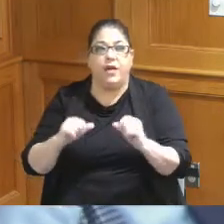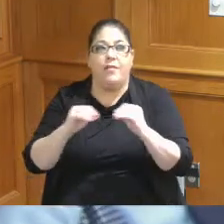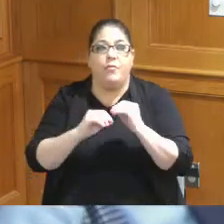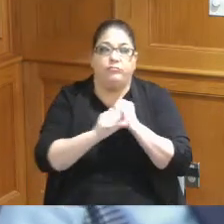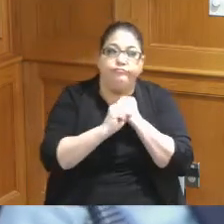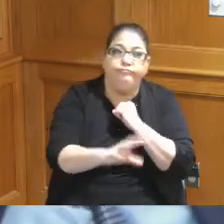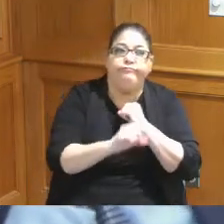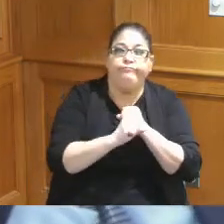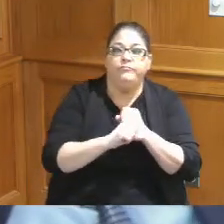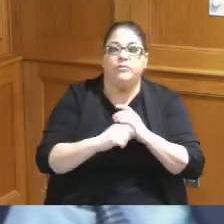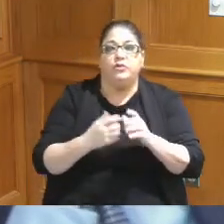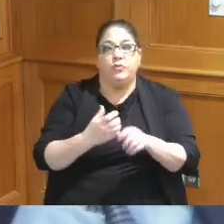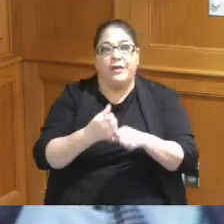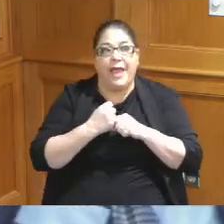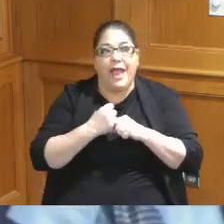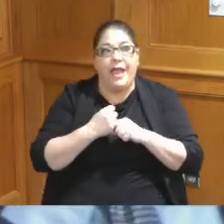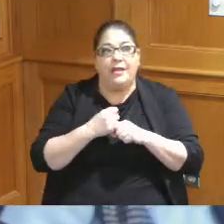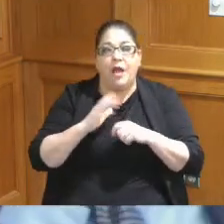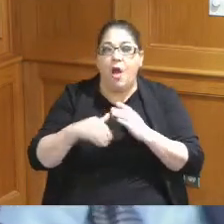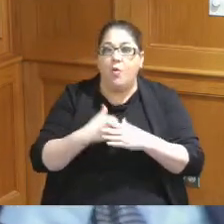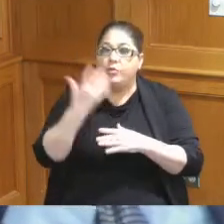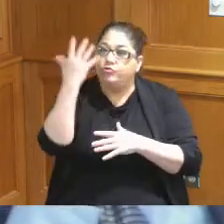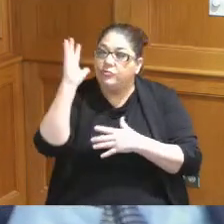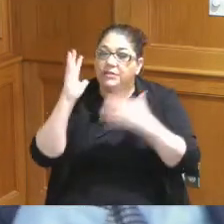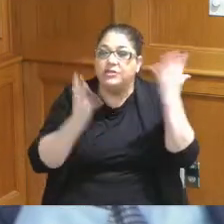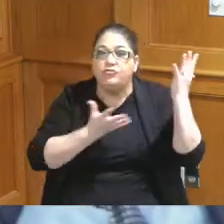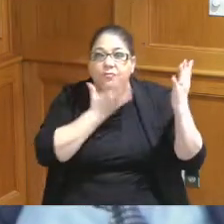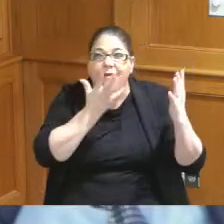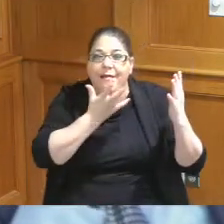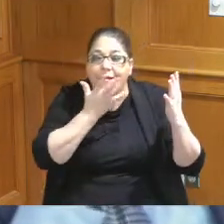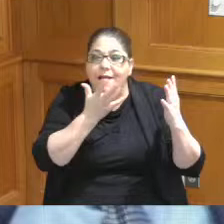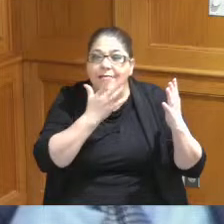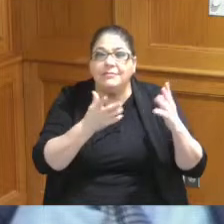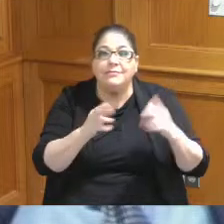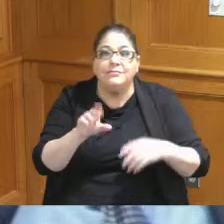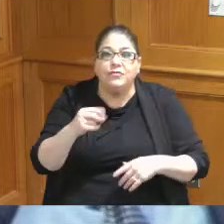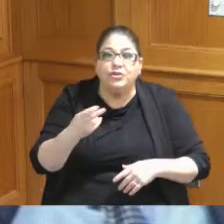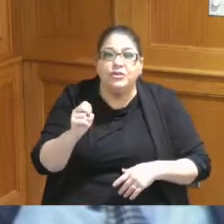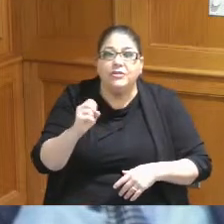get Organics out of the landfill and so that's something that's contemplated in the study there's